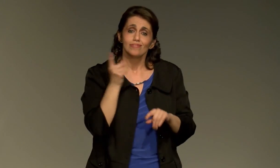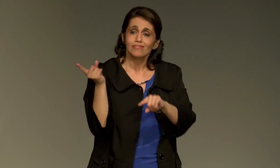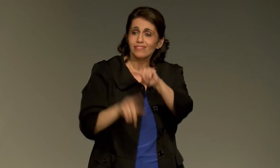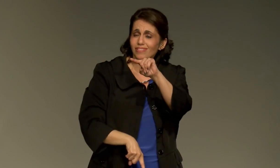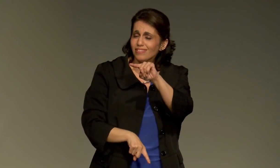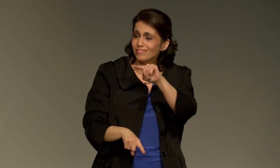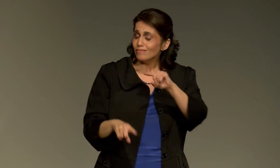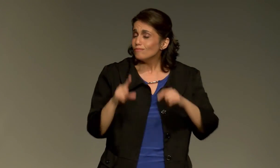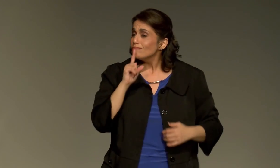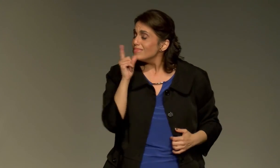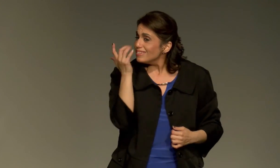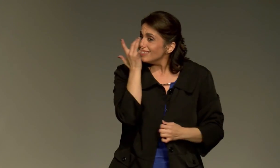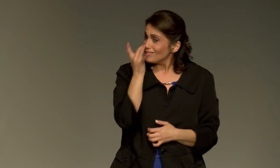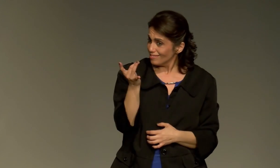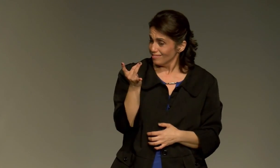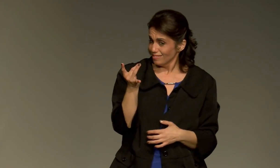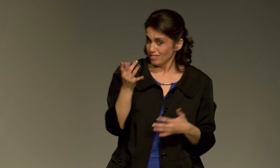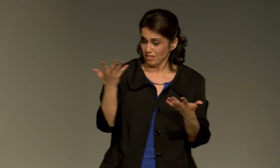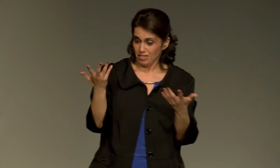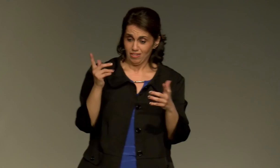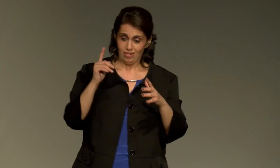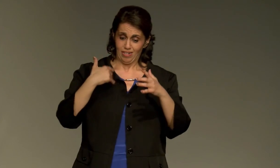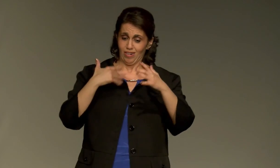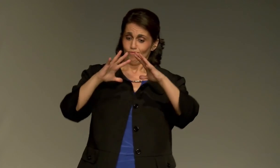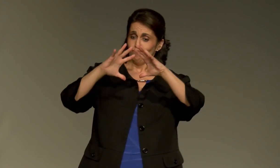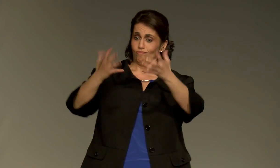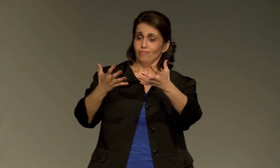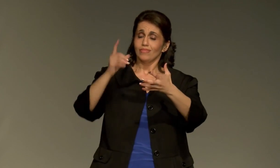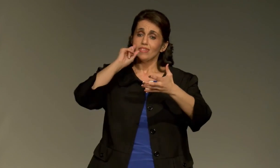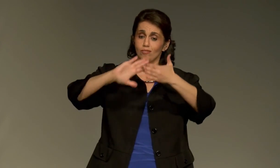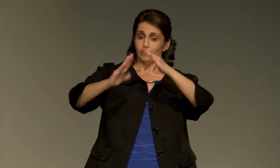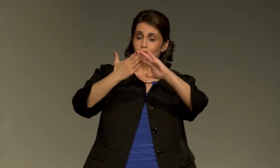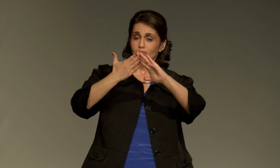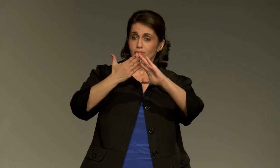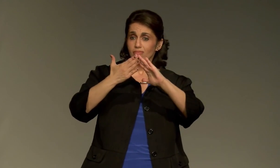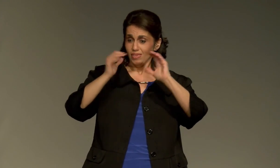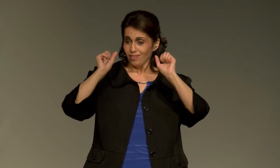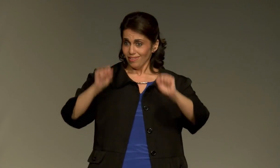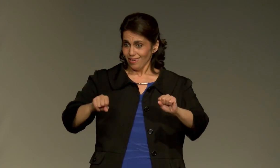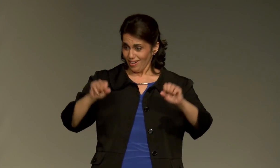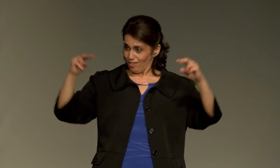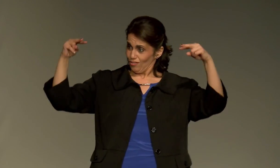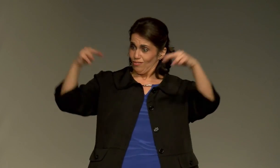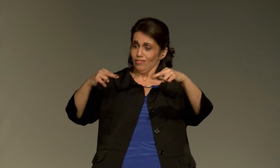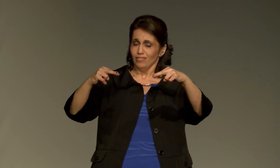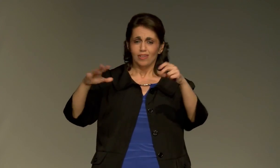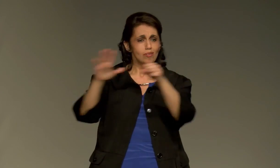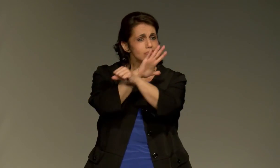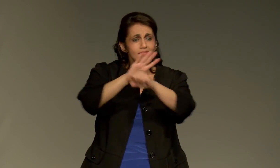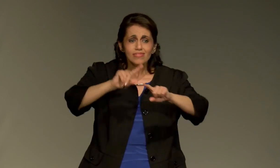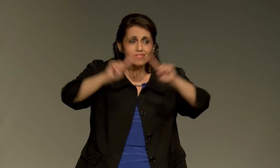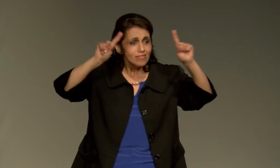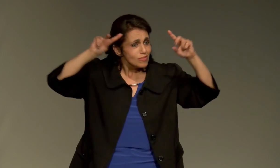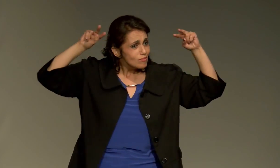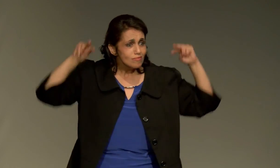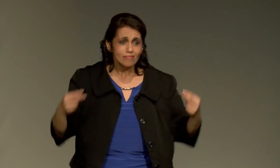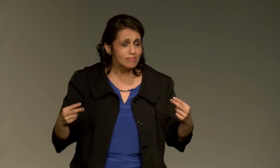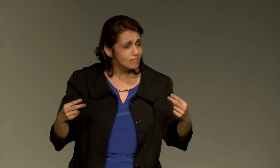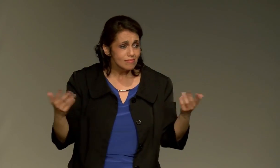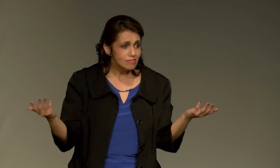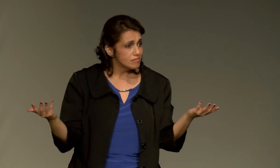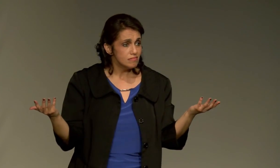Deaf people began to show the world what we can do; not what we can't do.